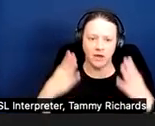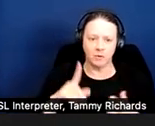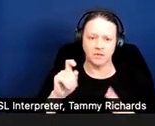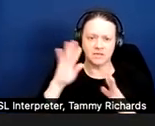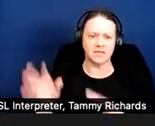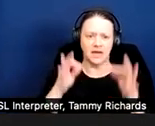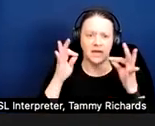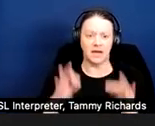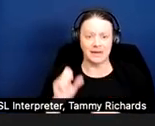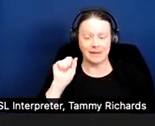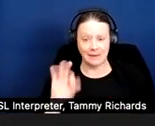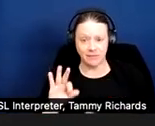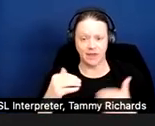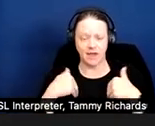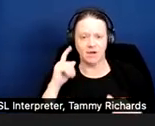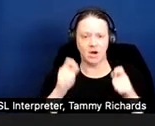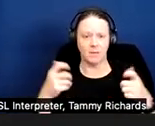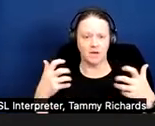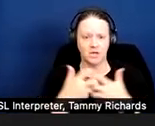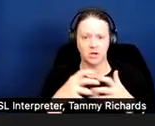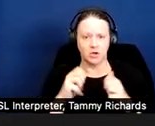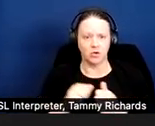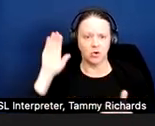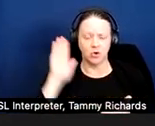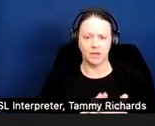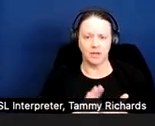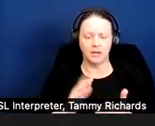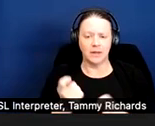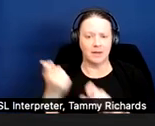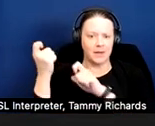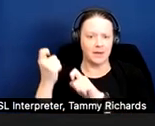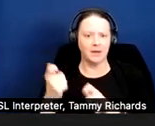or lessen the direct threat before taking adverse action.